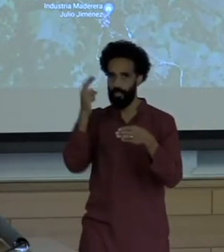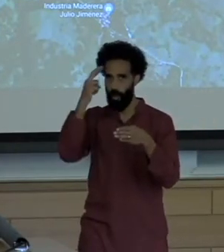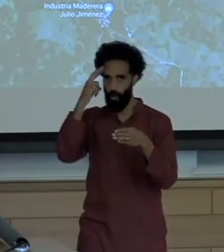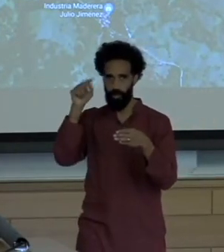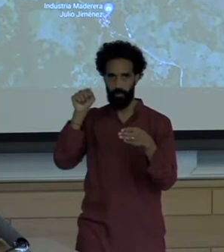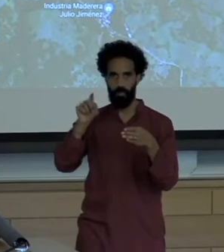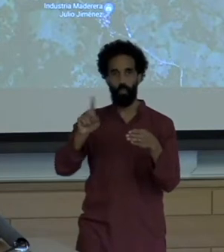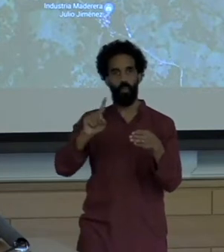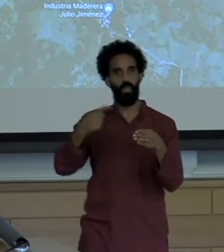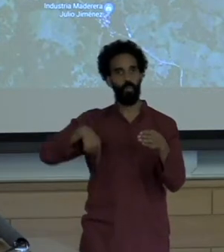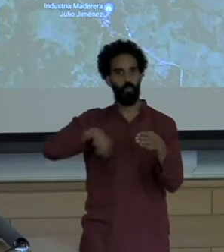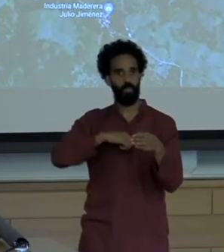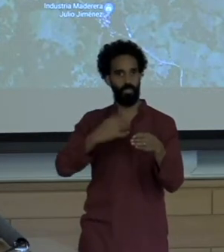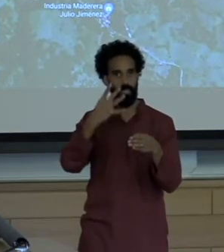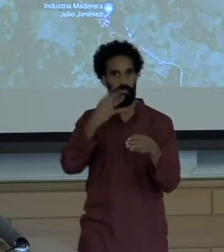Among the second growth forests